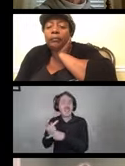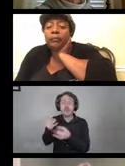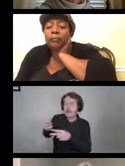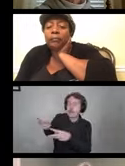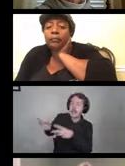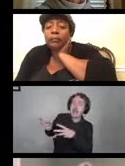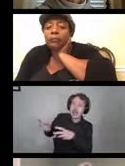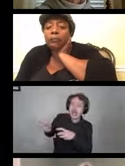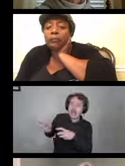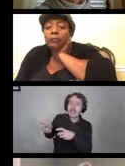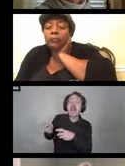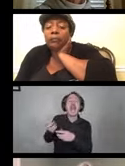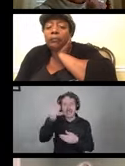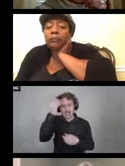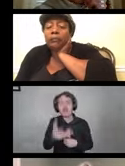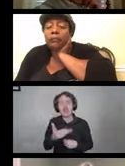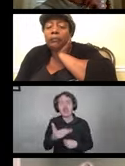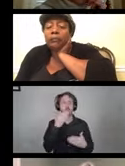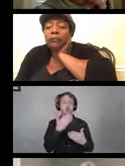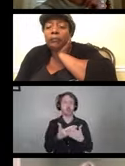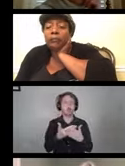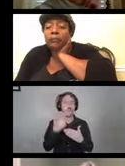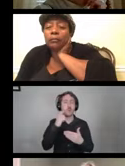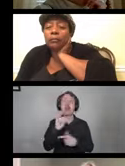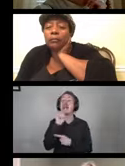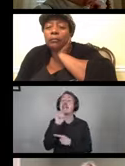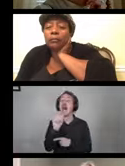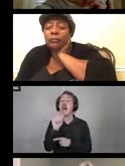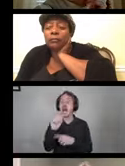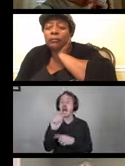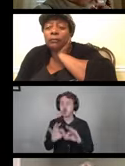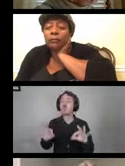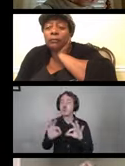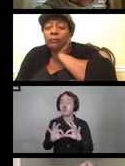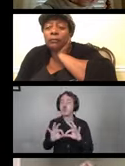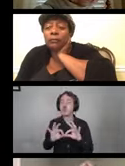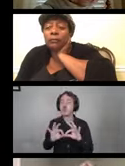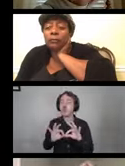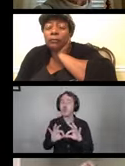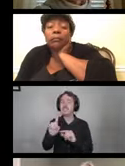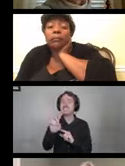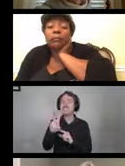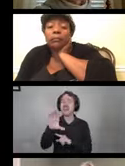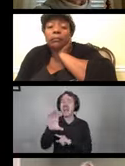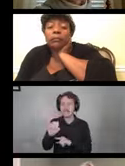when it comes to the basics for noncritical devices. Those that are used at home.